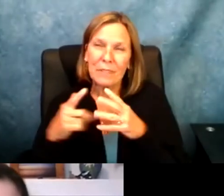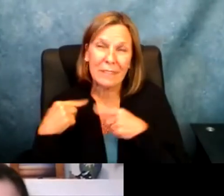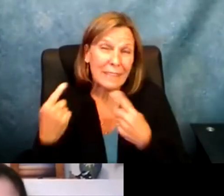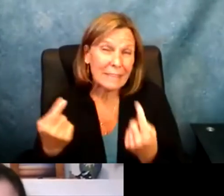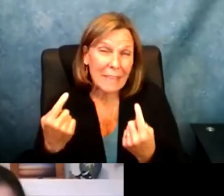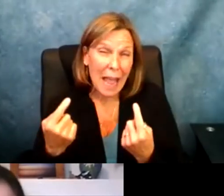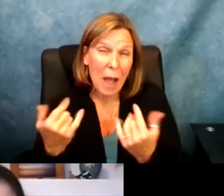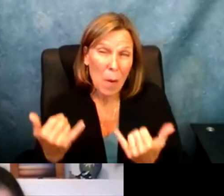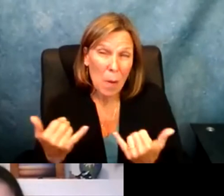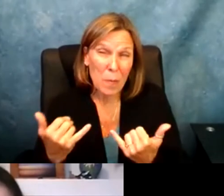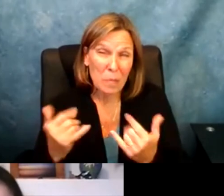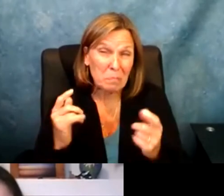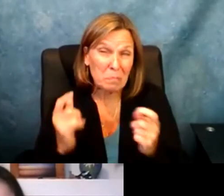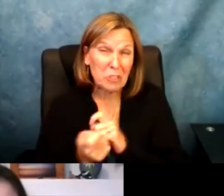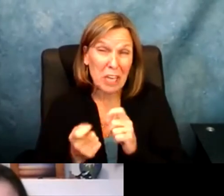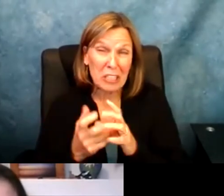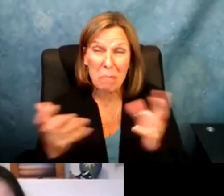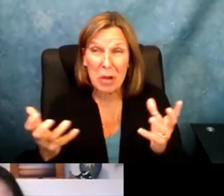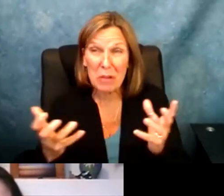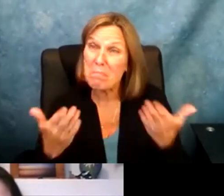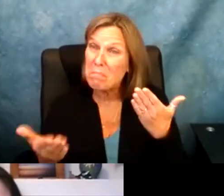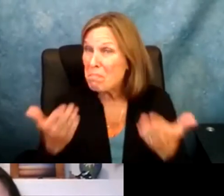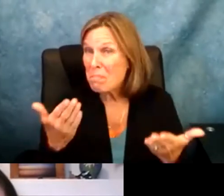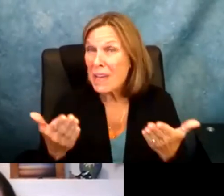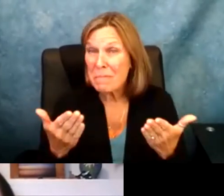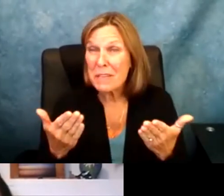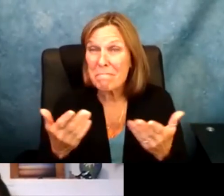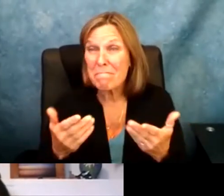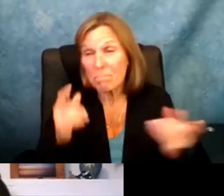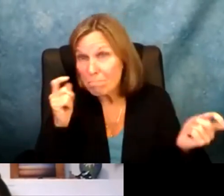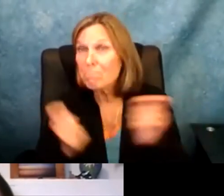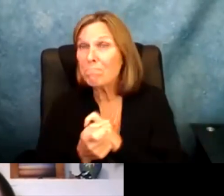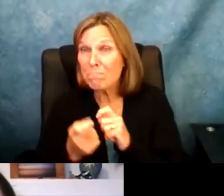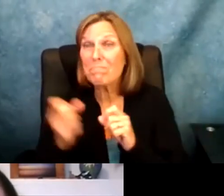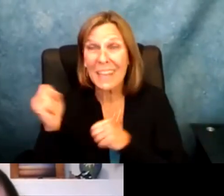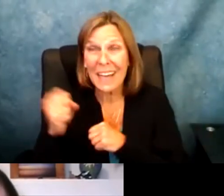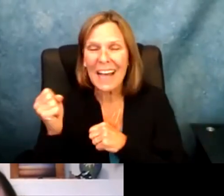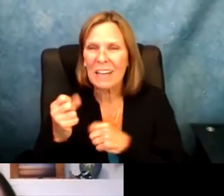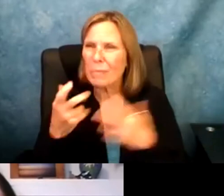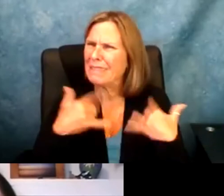ago from college and I am not sure how much it is like really changed since then.